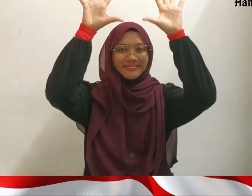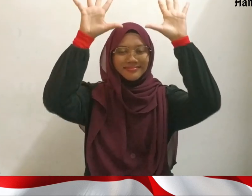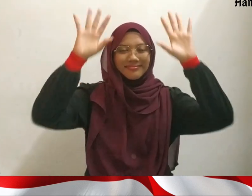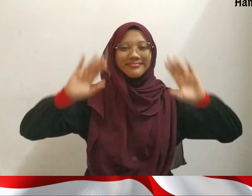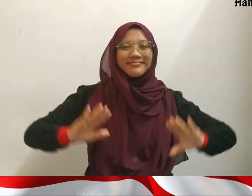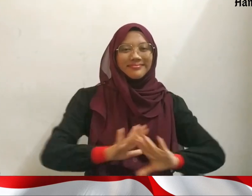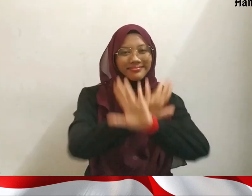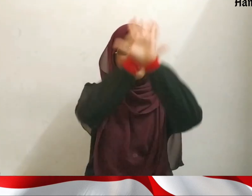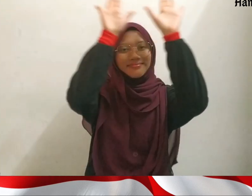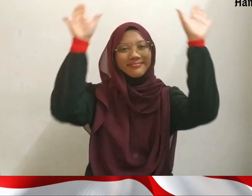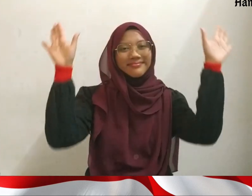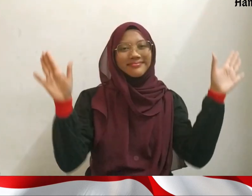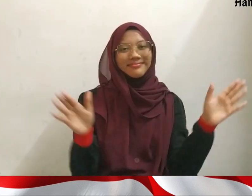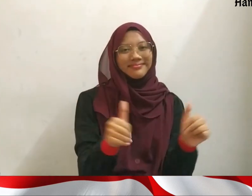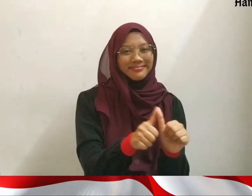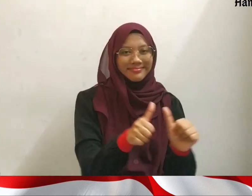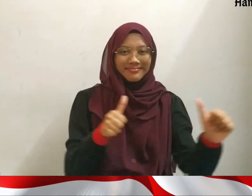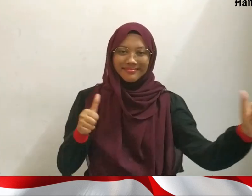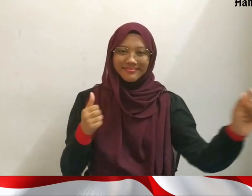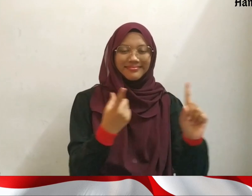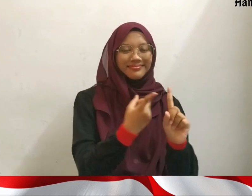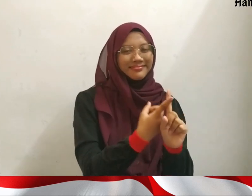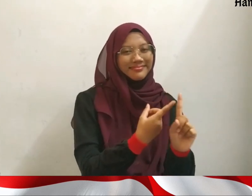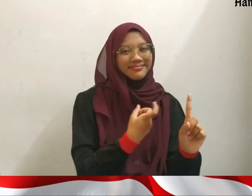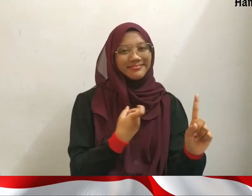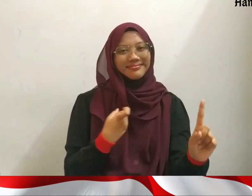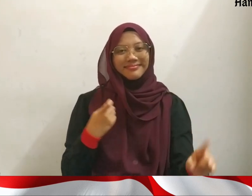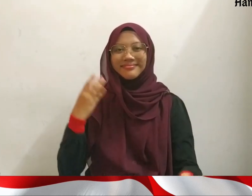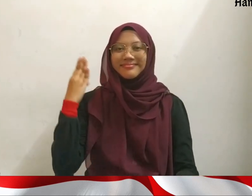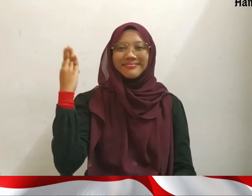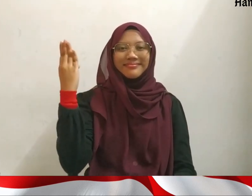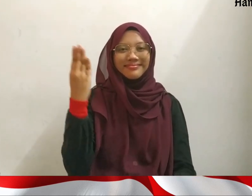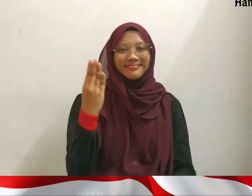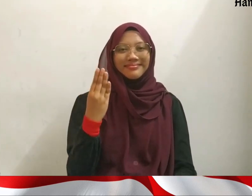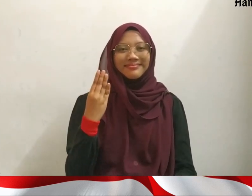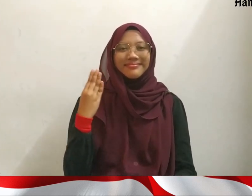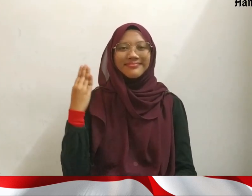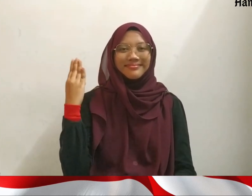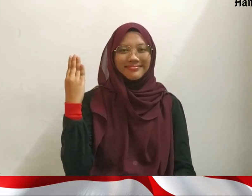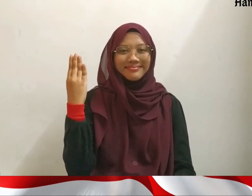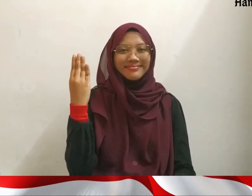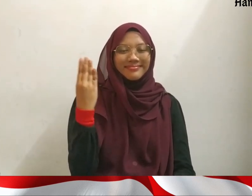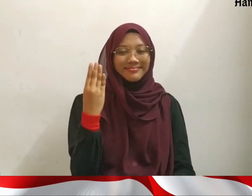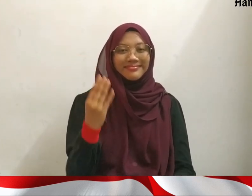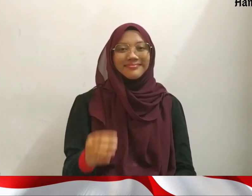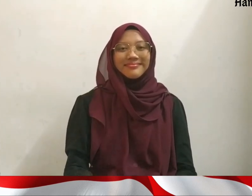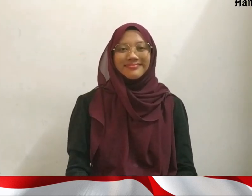Shine beyond the usual flickers